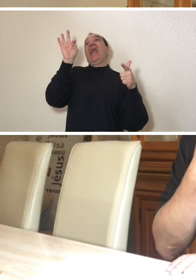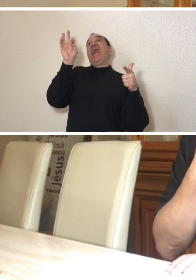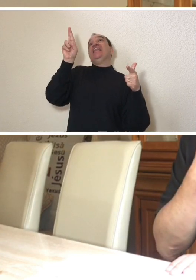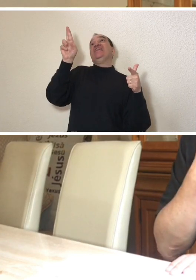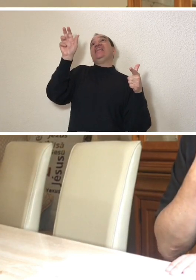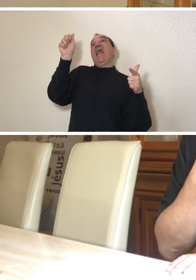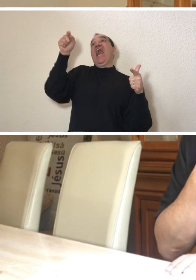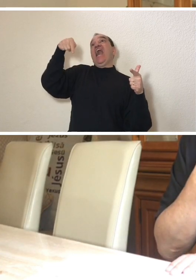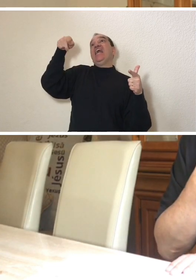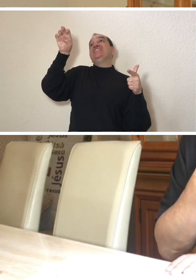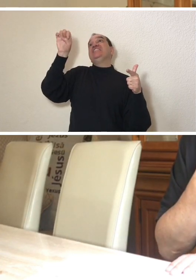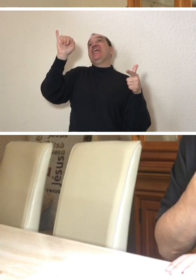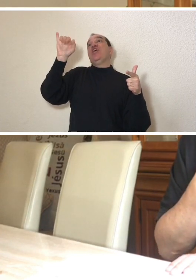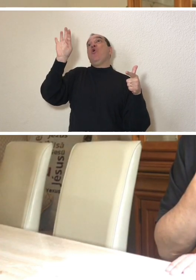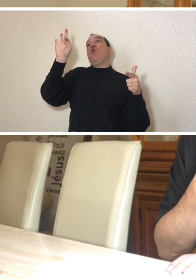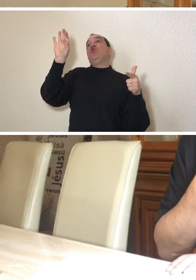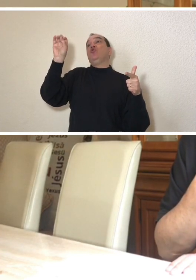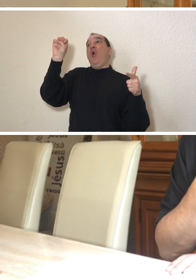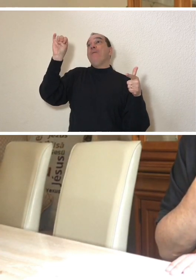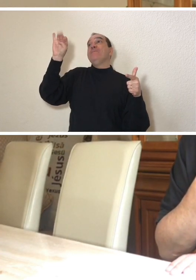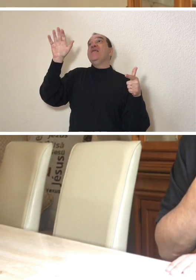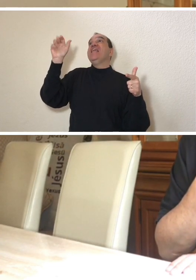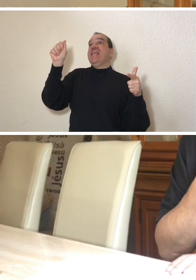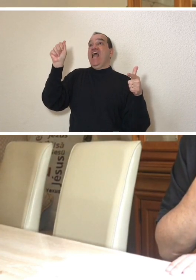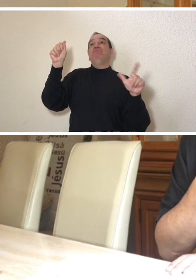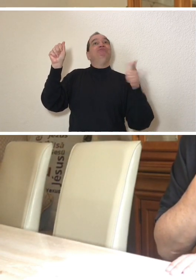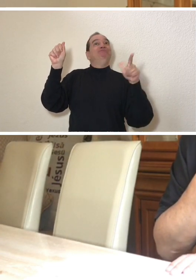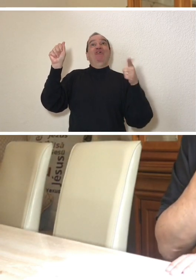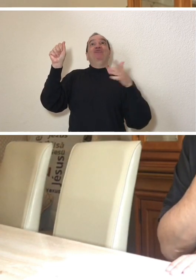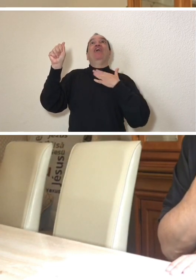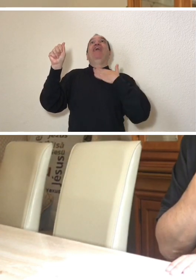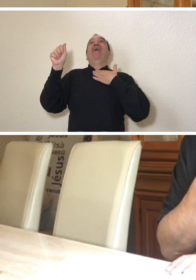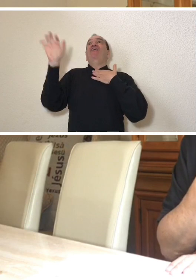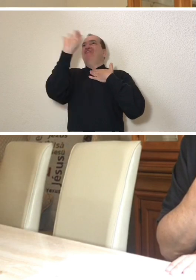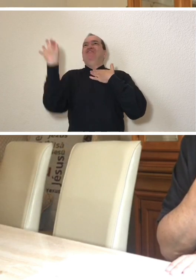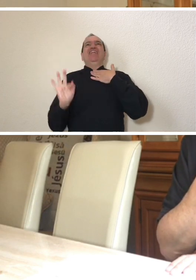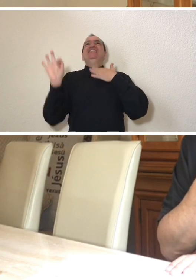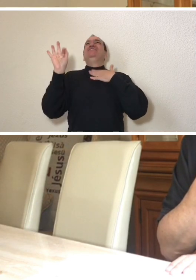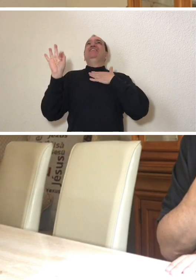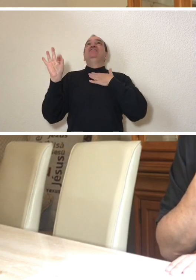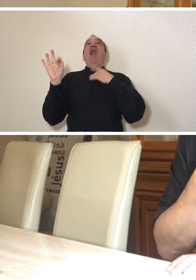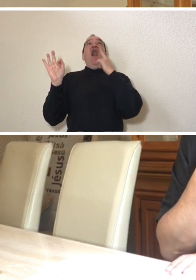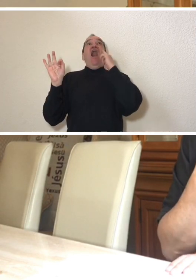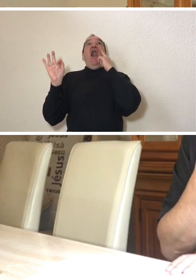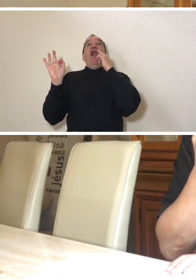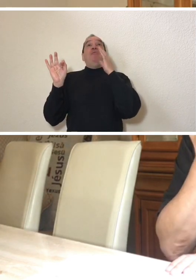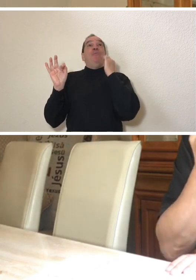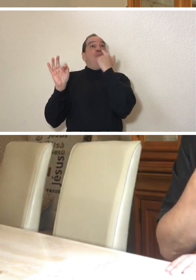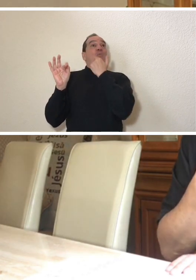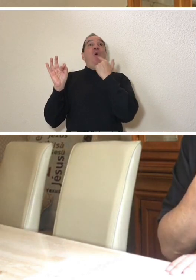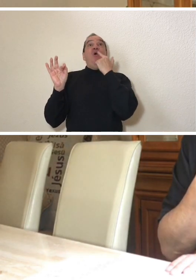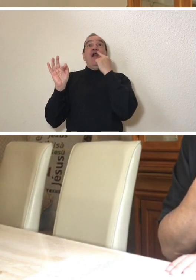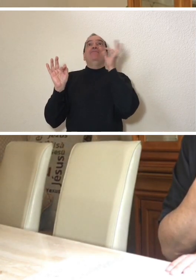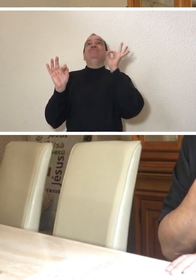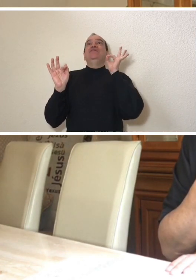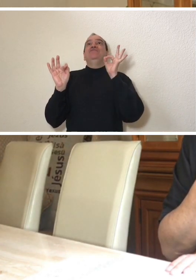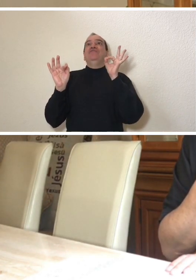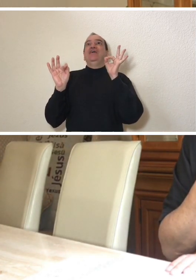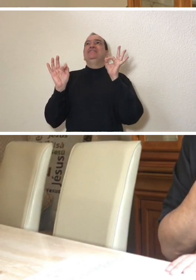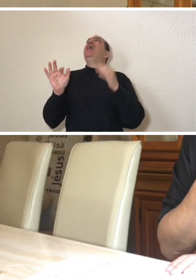I realized that the tracheotomy had not been done so I was much happier and consequently my mouth had not been